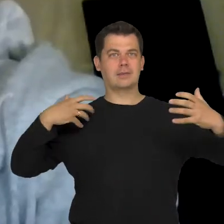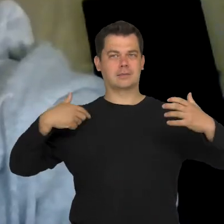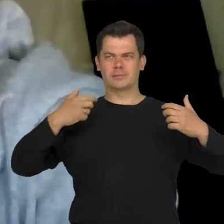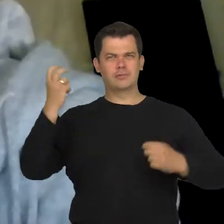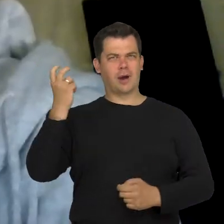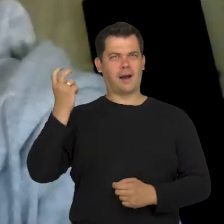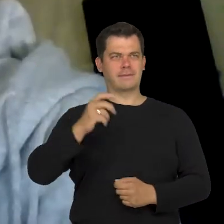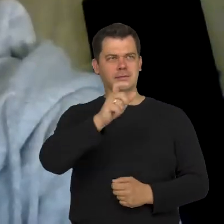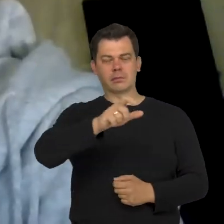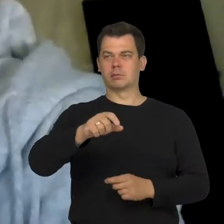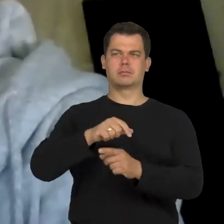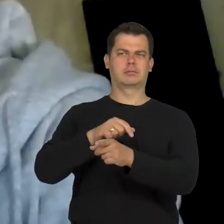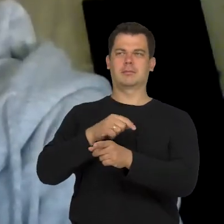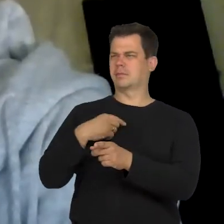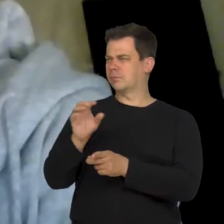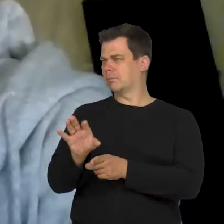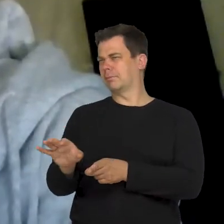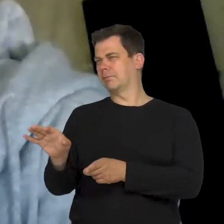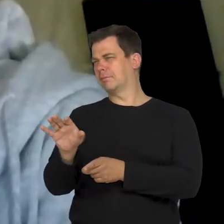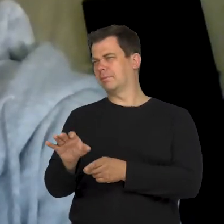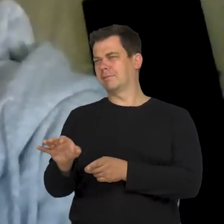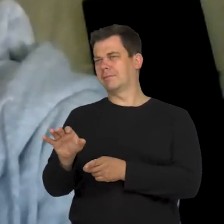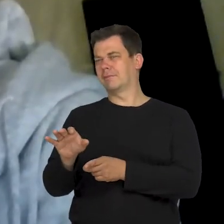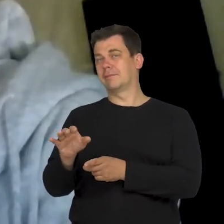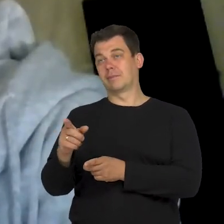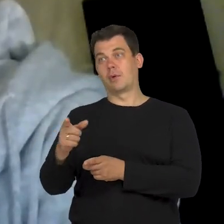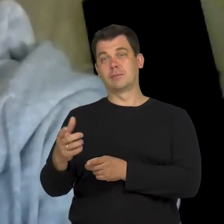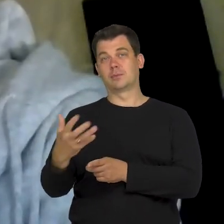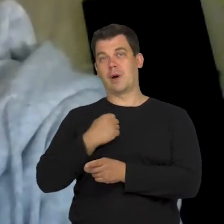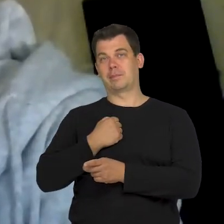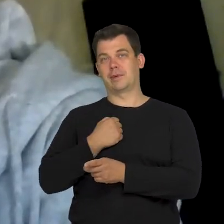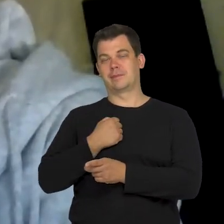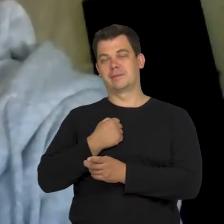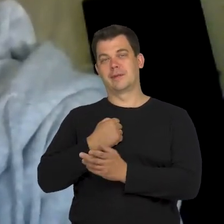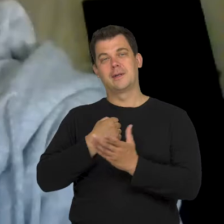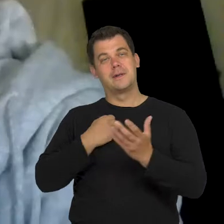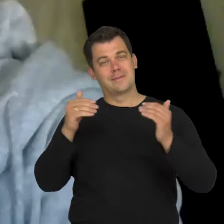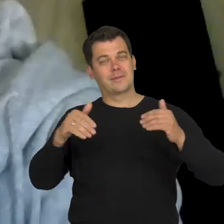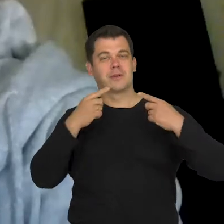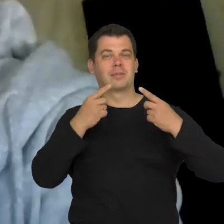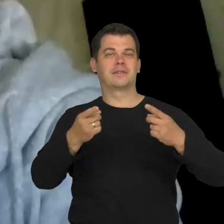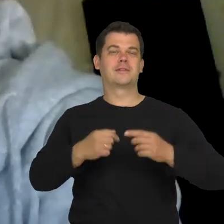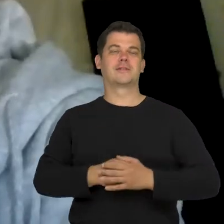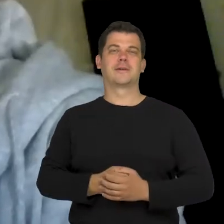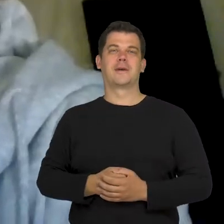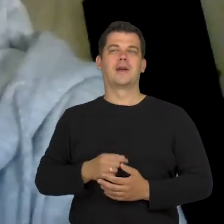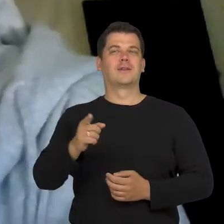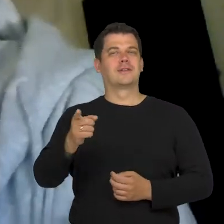makes me curious about those things which are, let's say, different